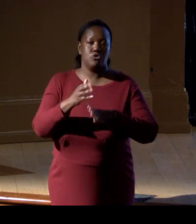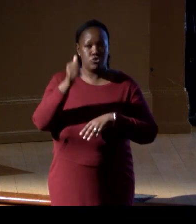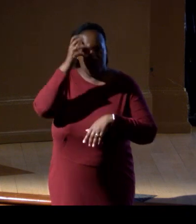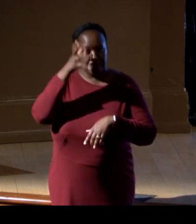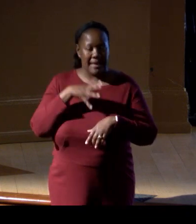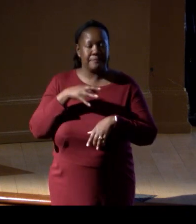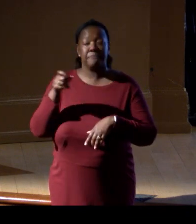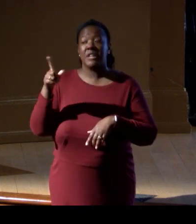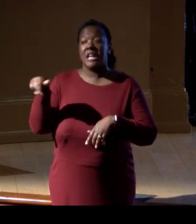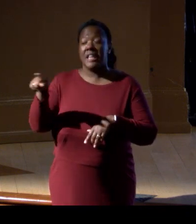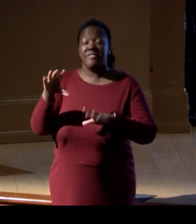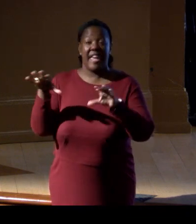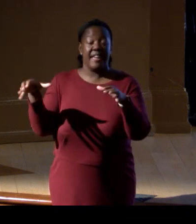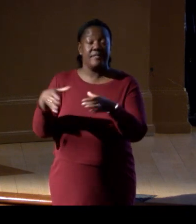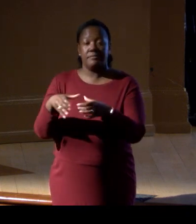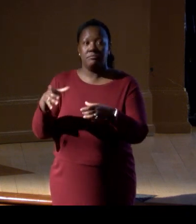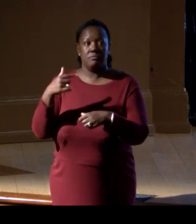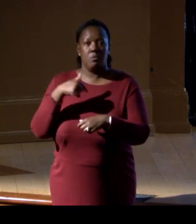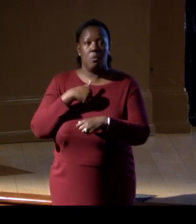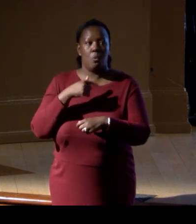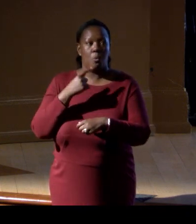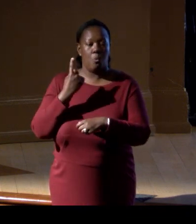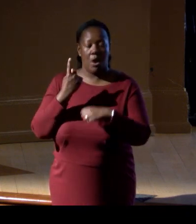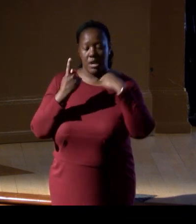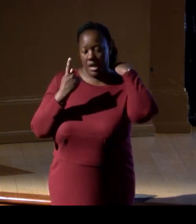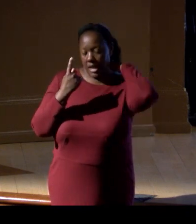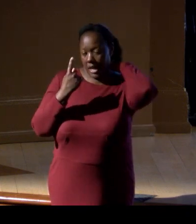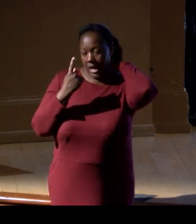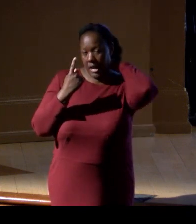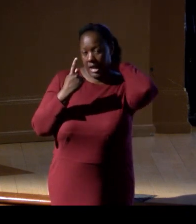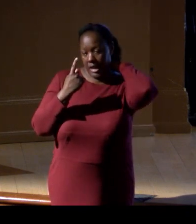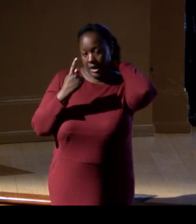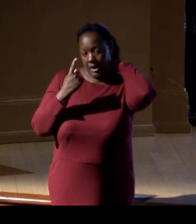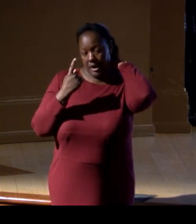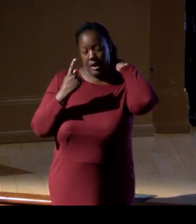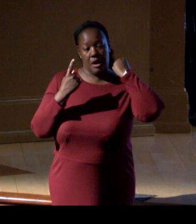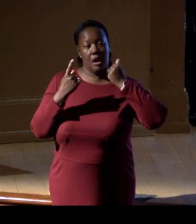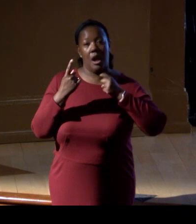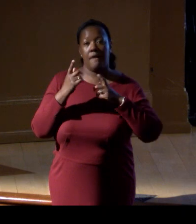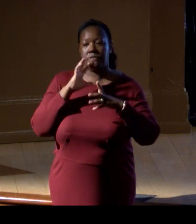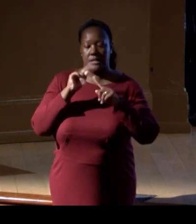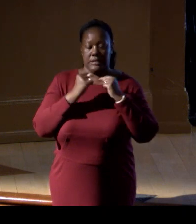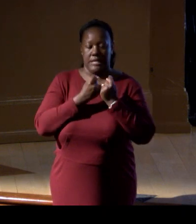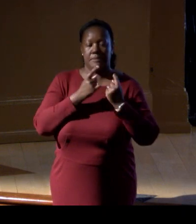they went, one of, the president of the fishing cooperative went to Turkey,